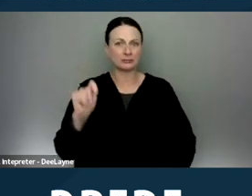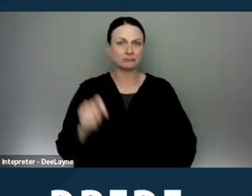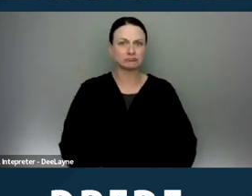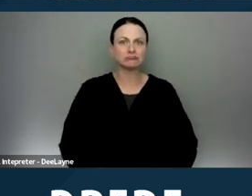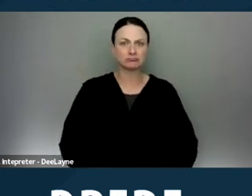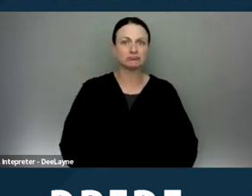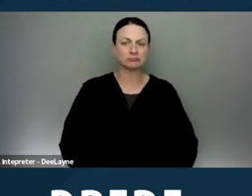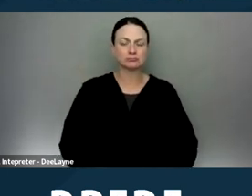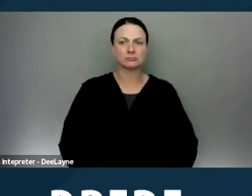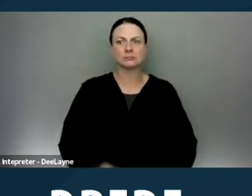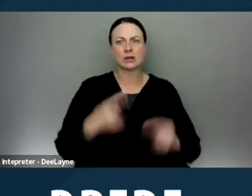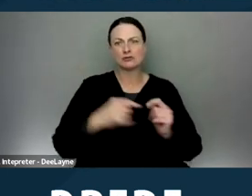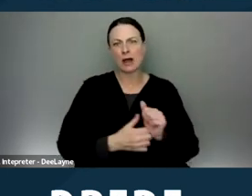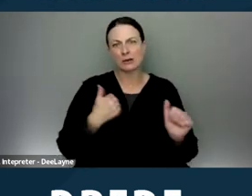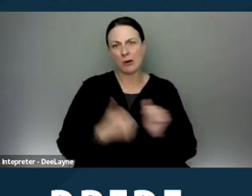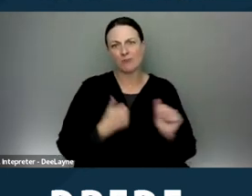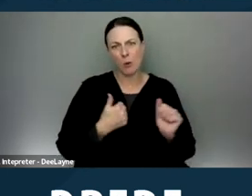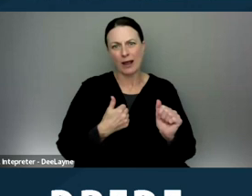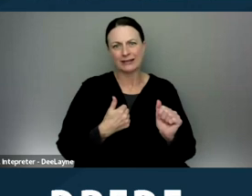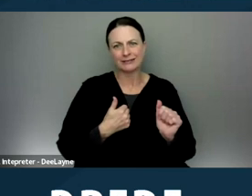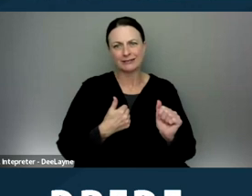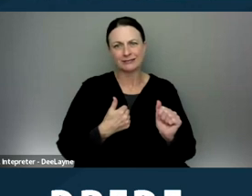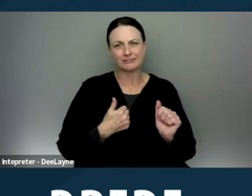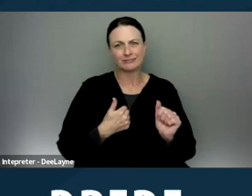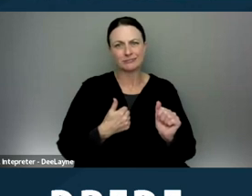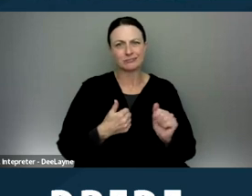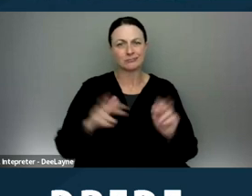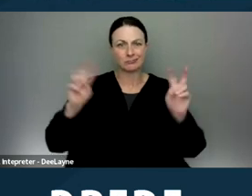Trying to avoid being found to be discriminatory